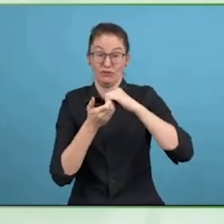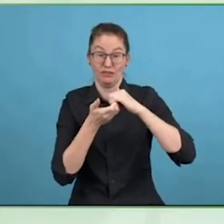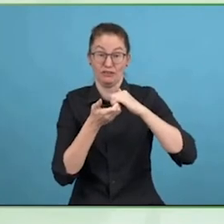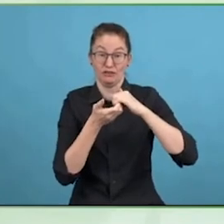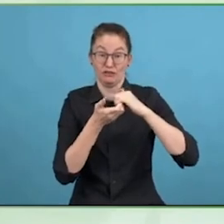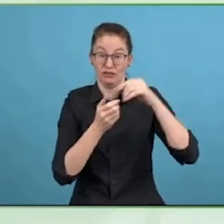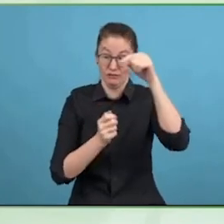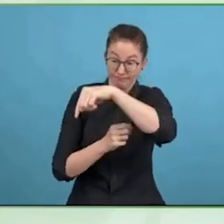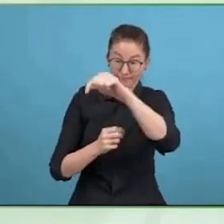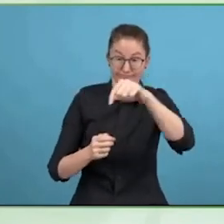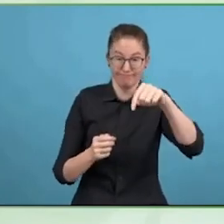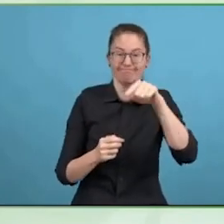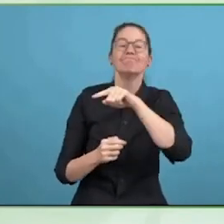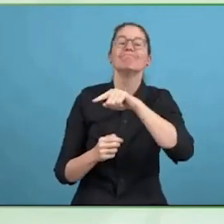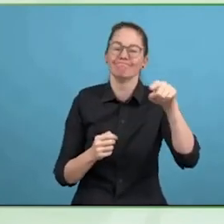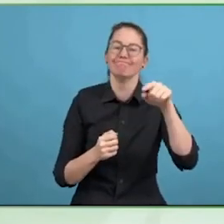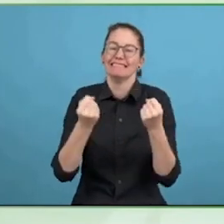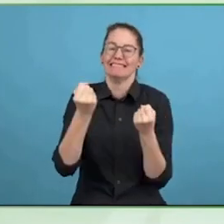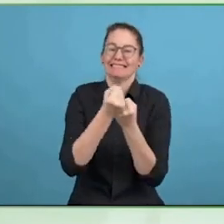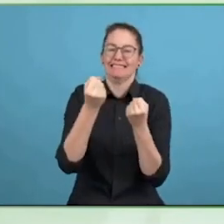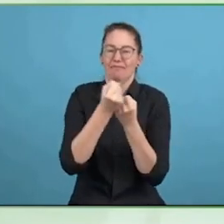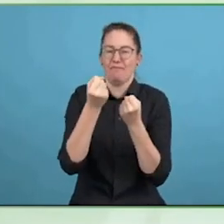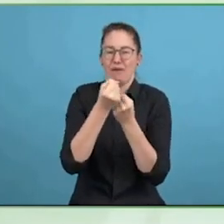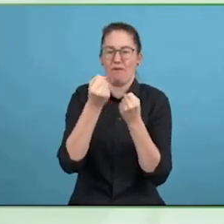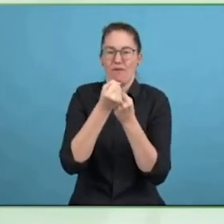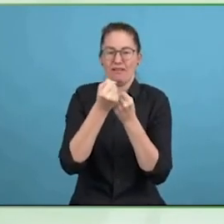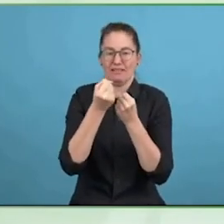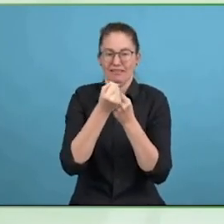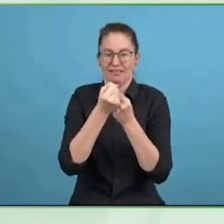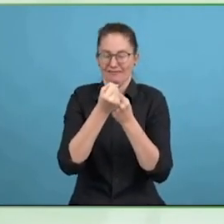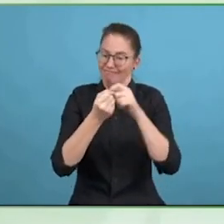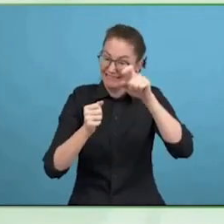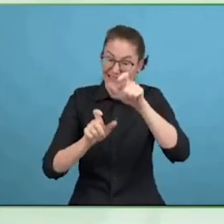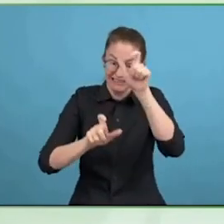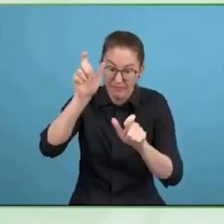skills and their knowledge about accessibility and these have a